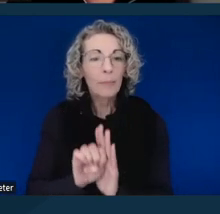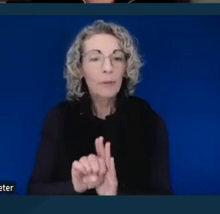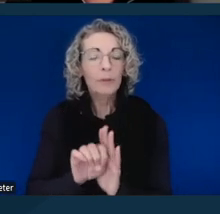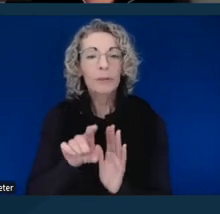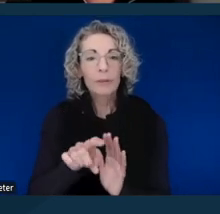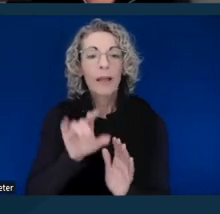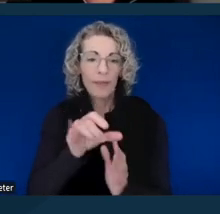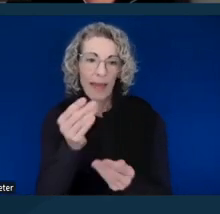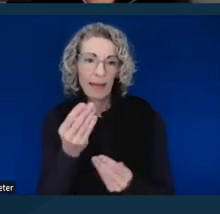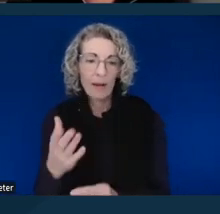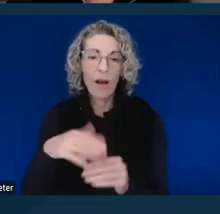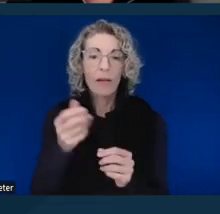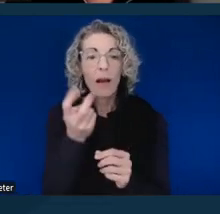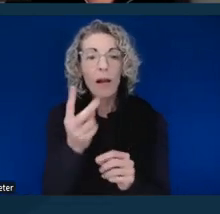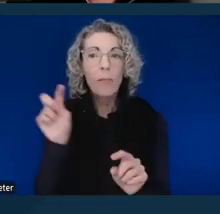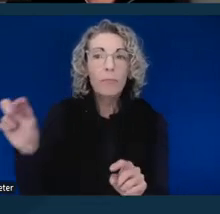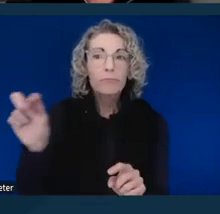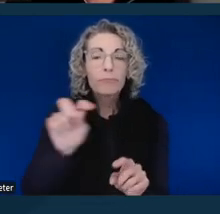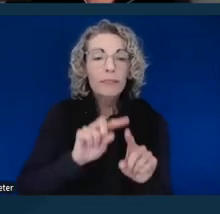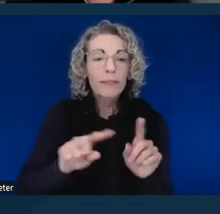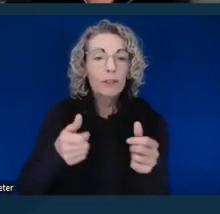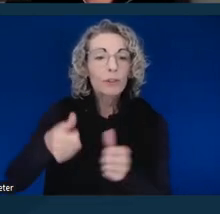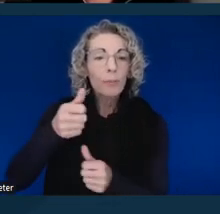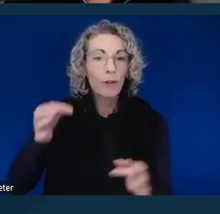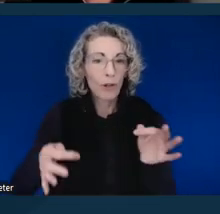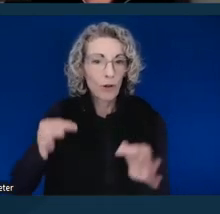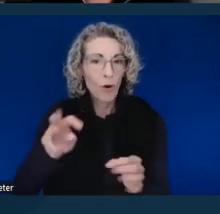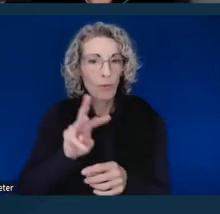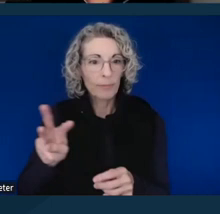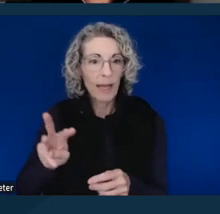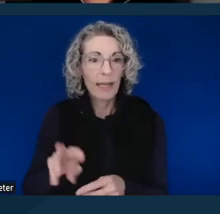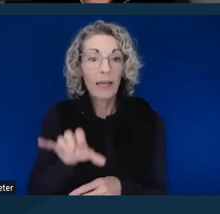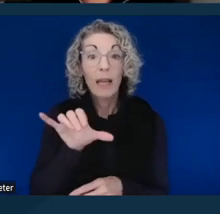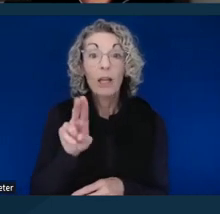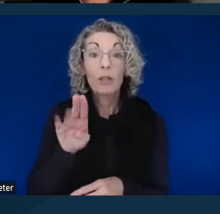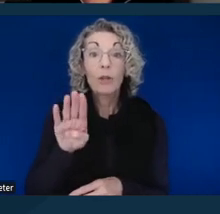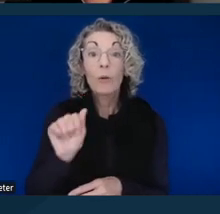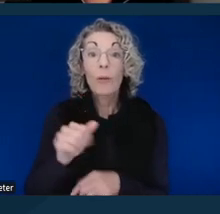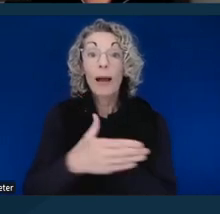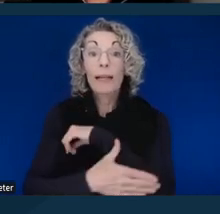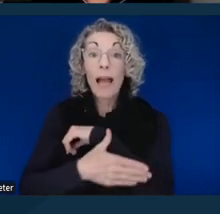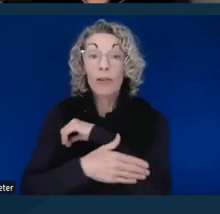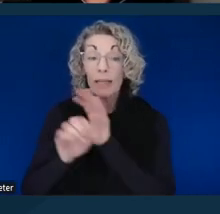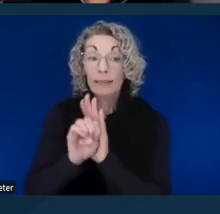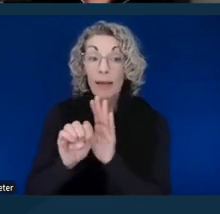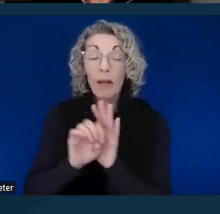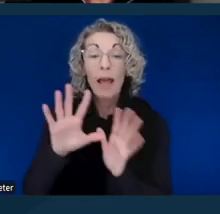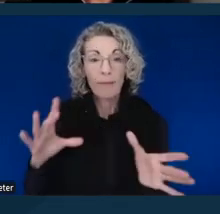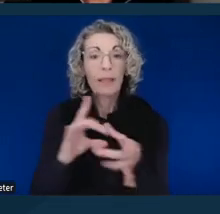of the Superior Court websites. In Yuba County, for example, there's a link to the MC-410 form,